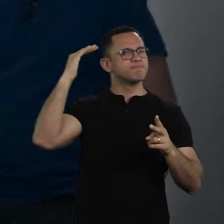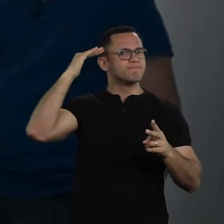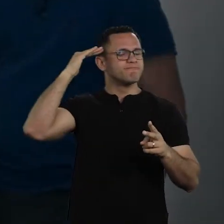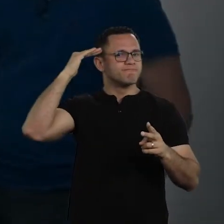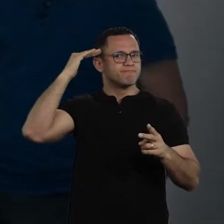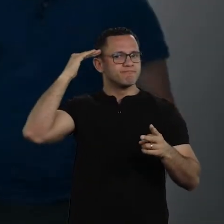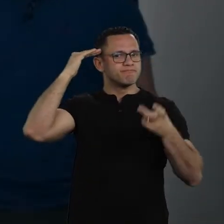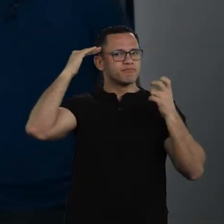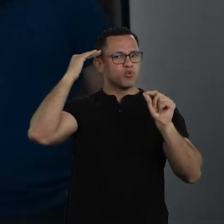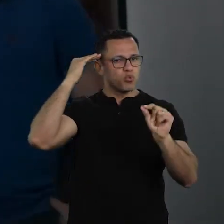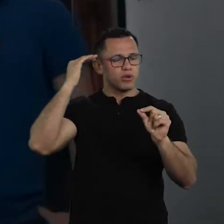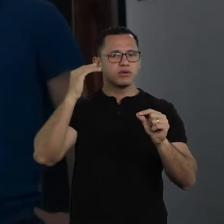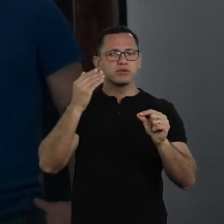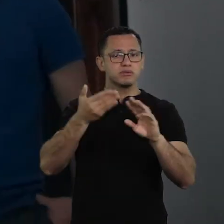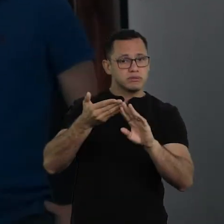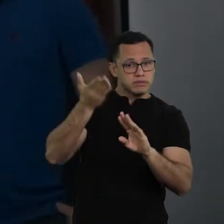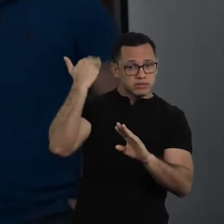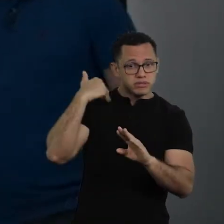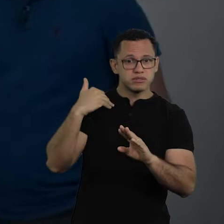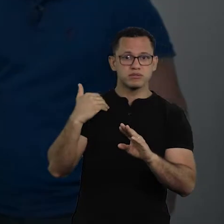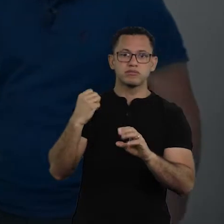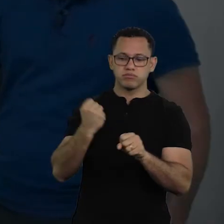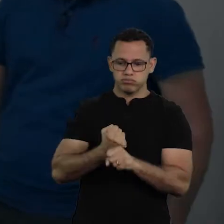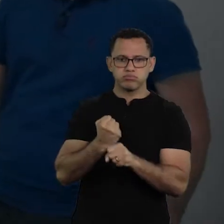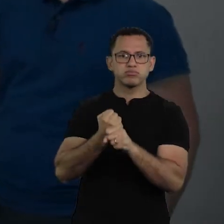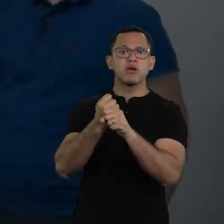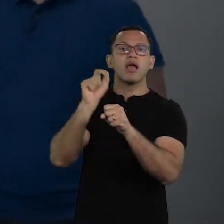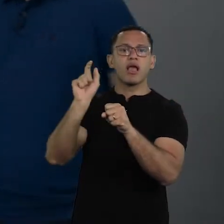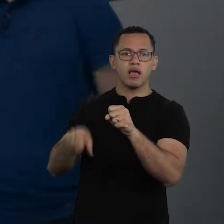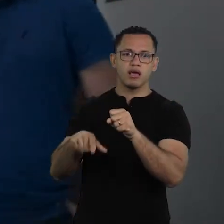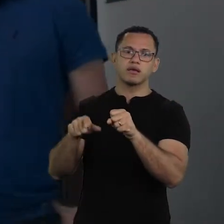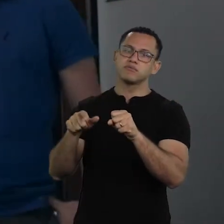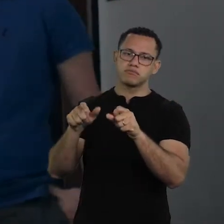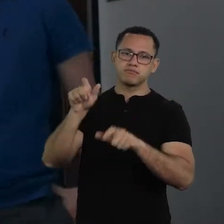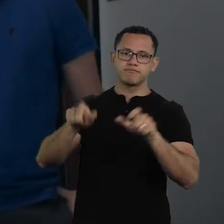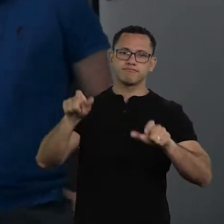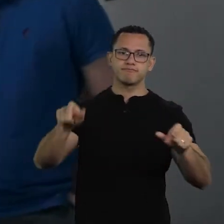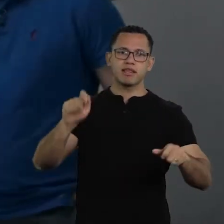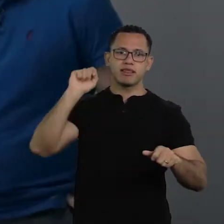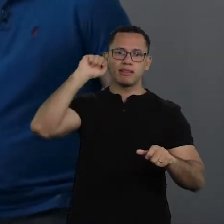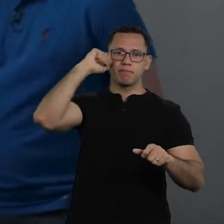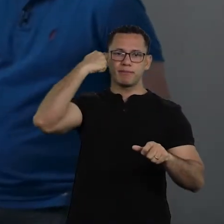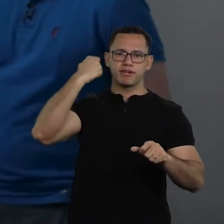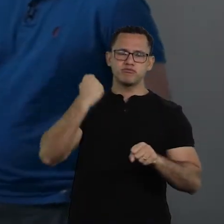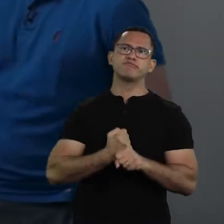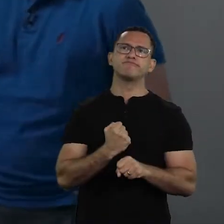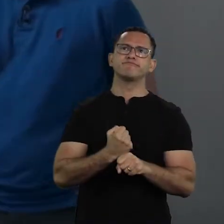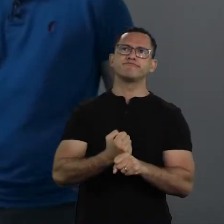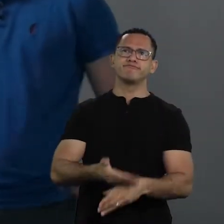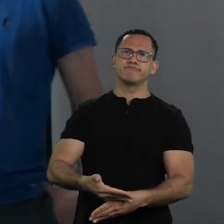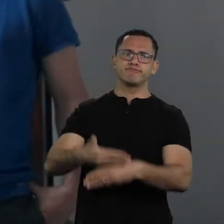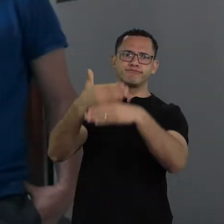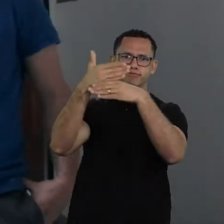Because this building was built by black hands, black people have been around here forever.